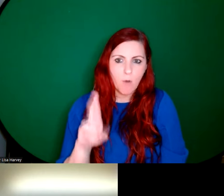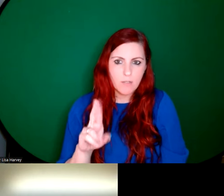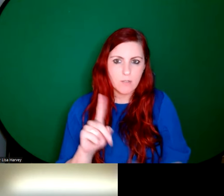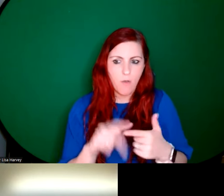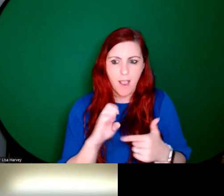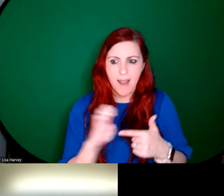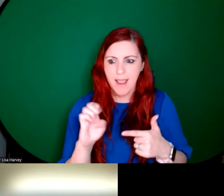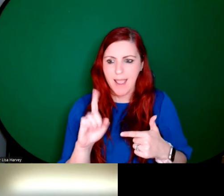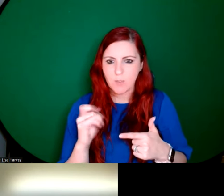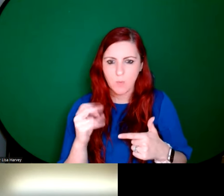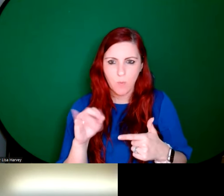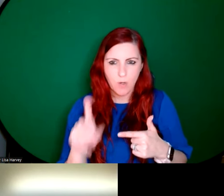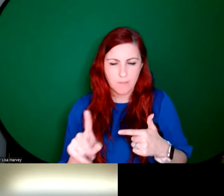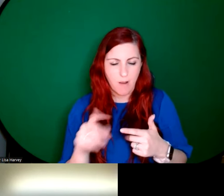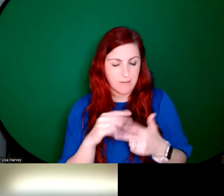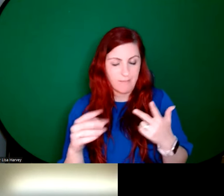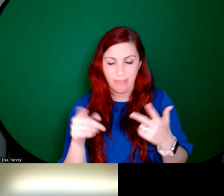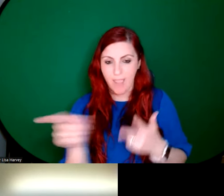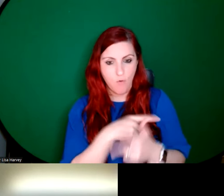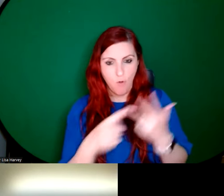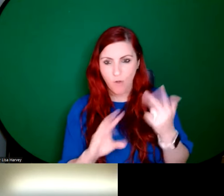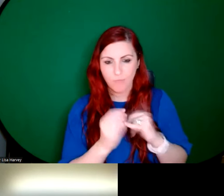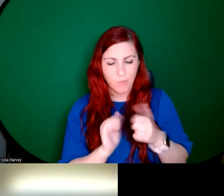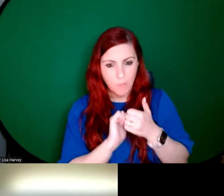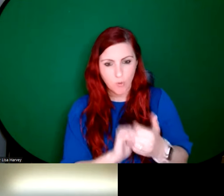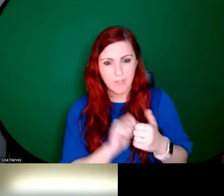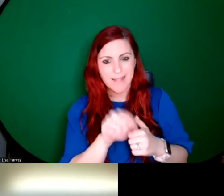these figures were really trying to push back against, because the windows that